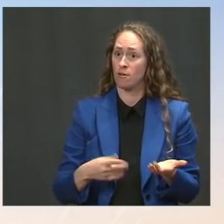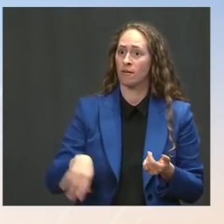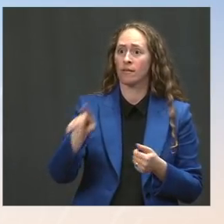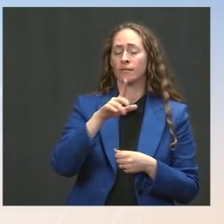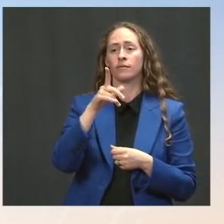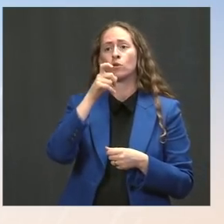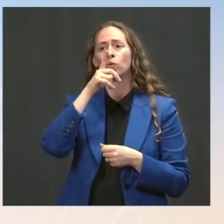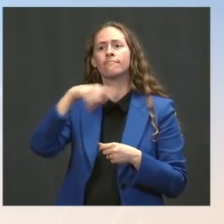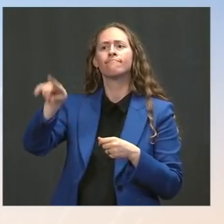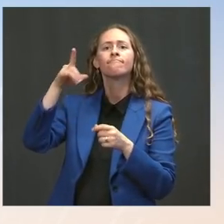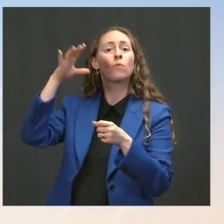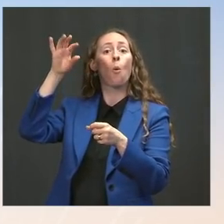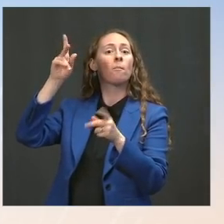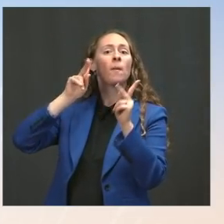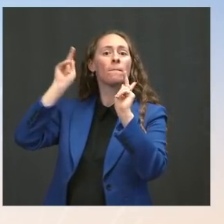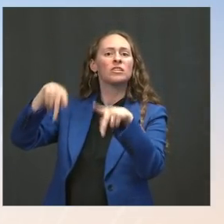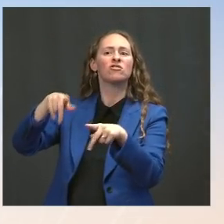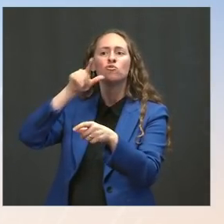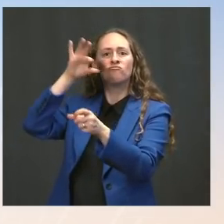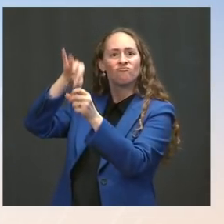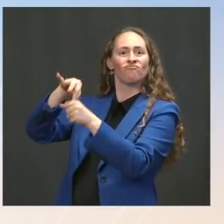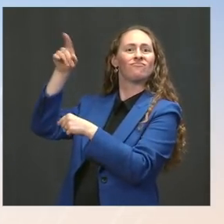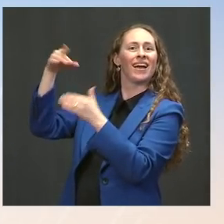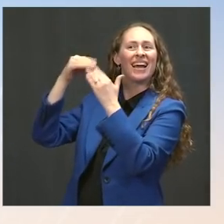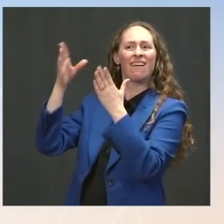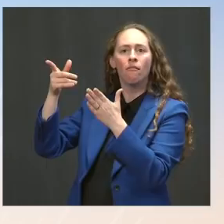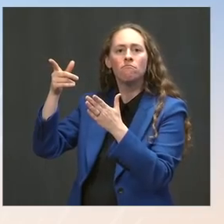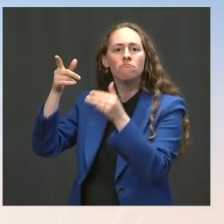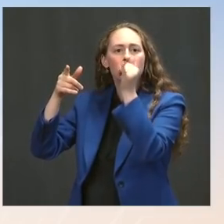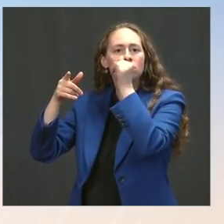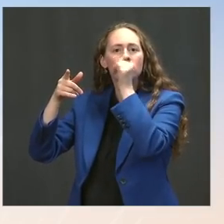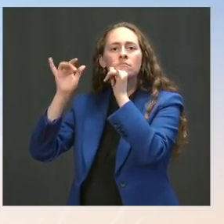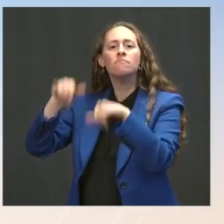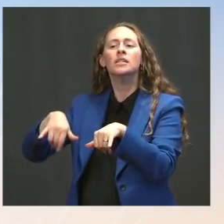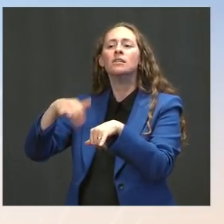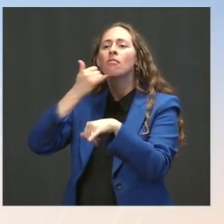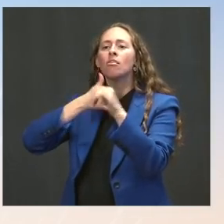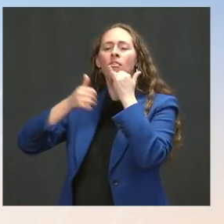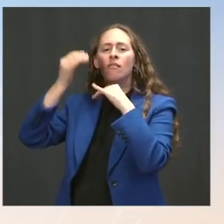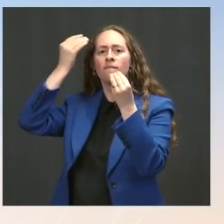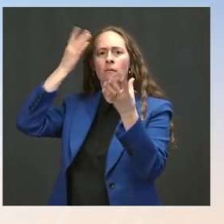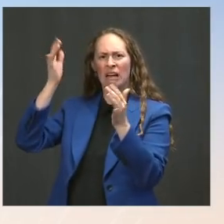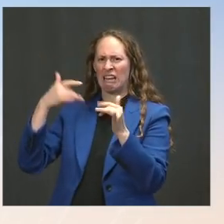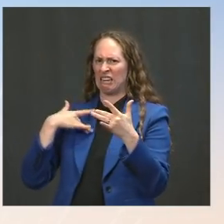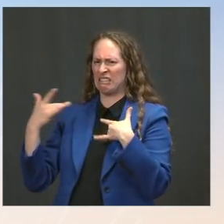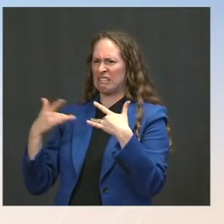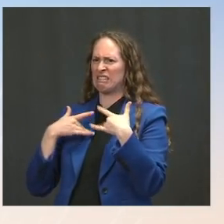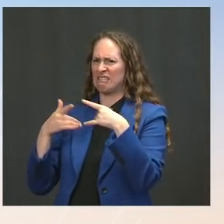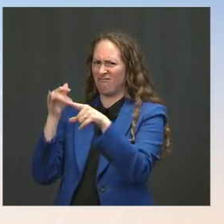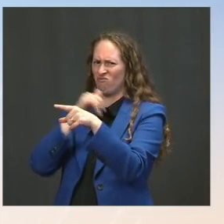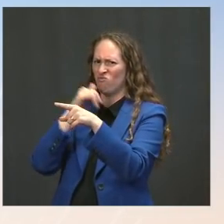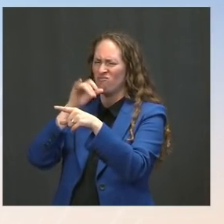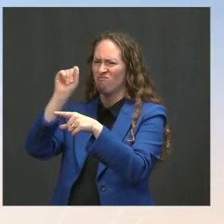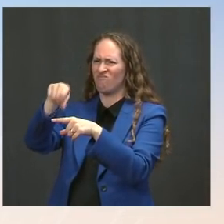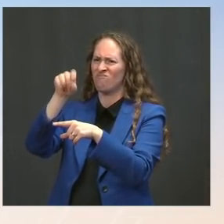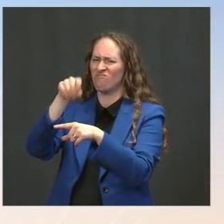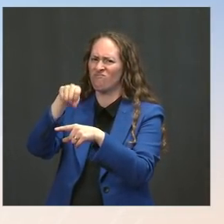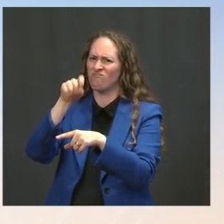and sometimes all of those pieces are connected to each other. That is a concern -- a significant concern for us. Hence, we've spoken out against that.